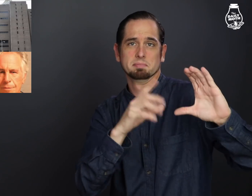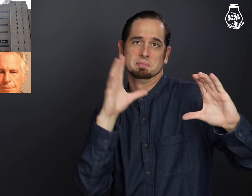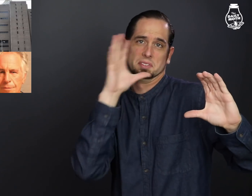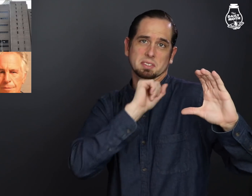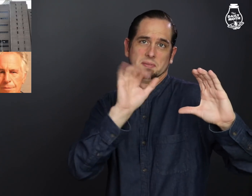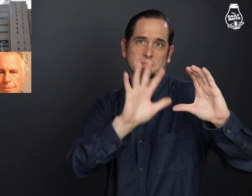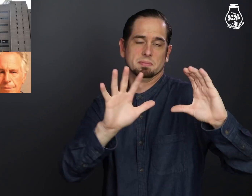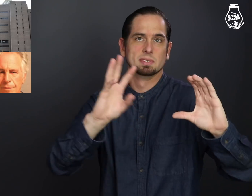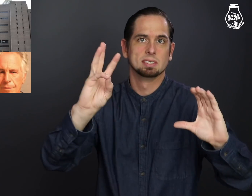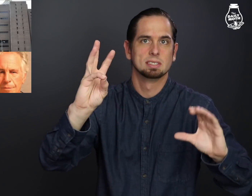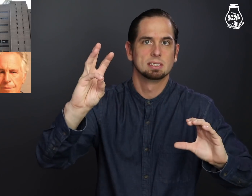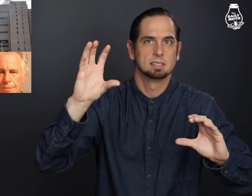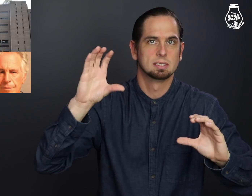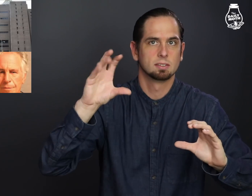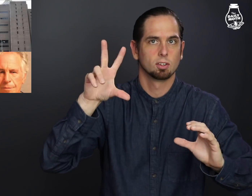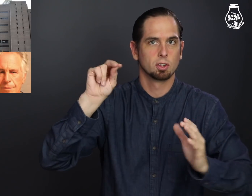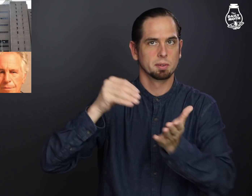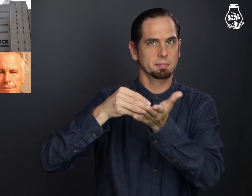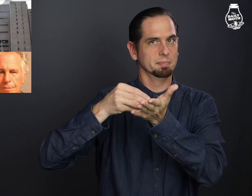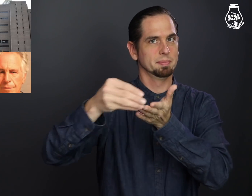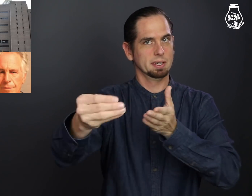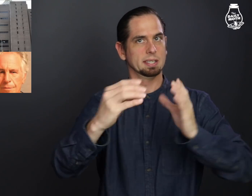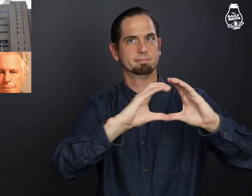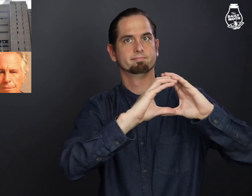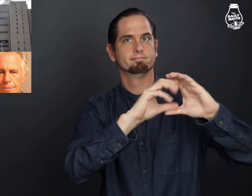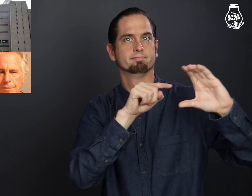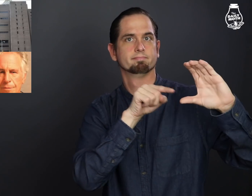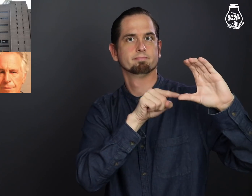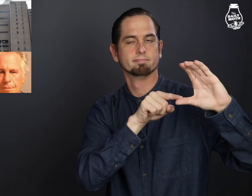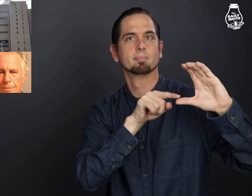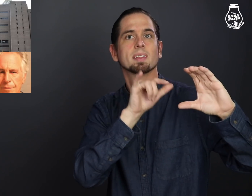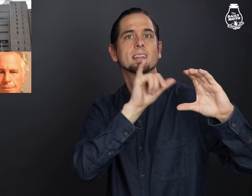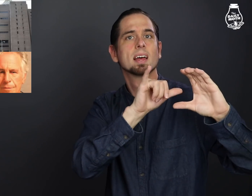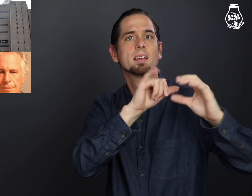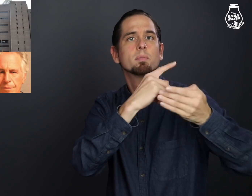The fund is estimated to have $630 million in it.